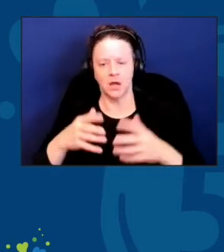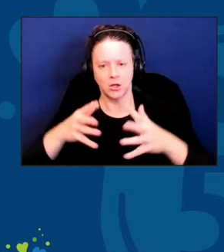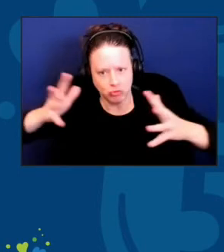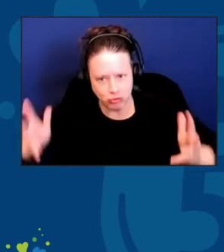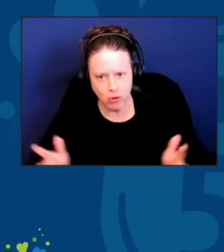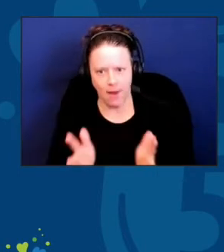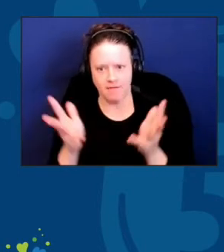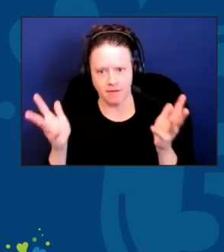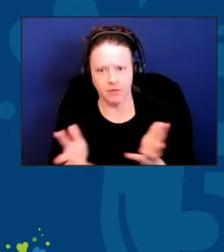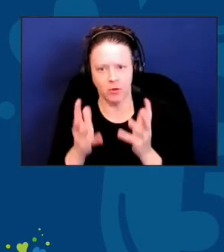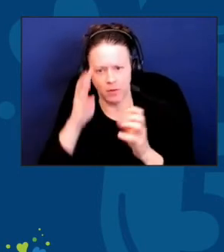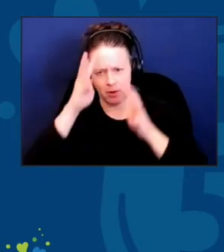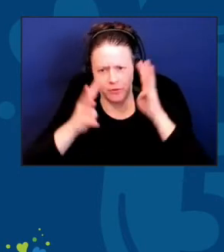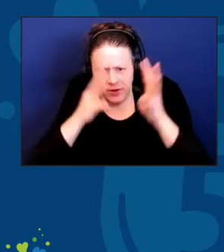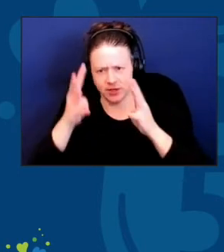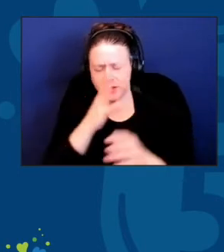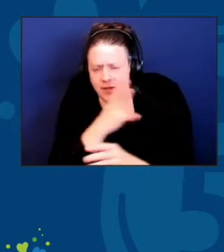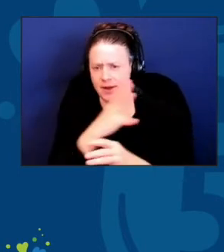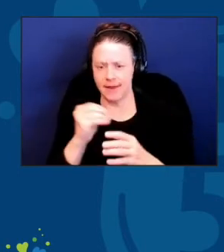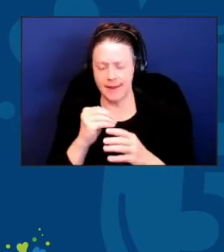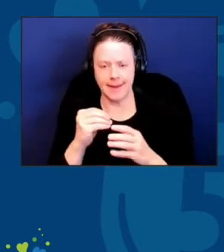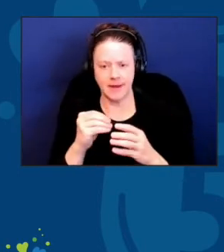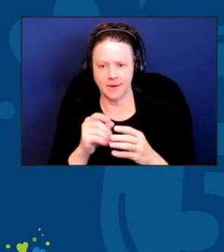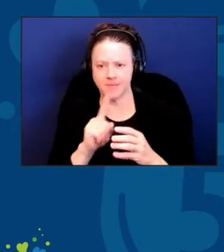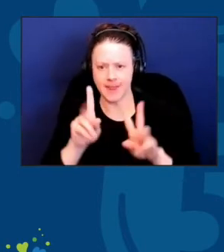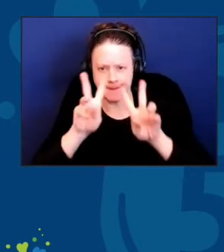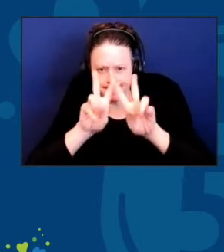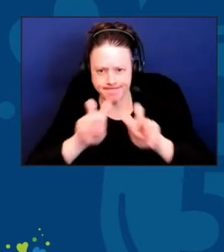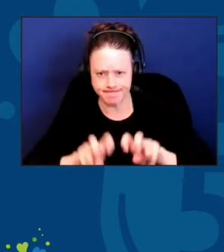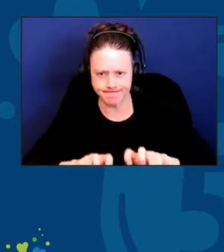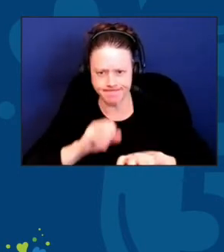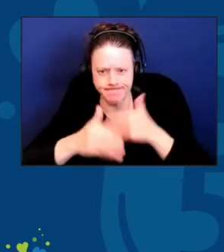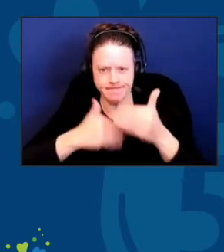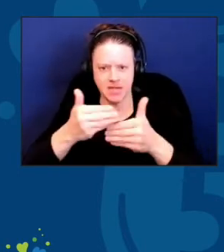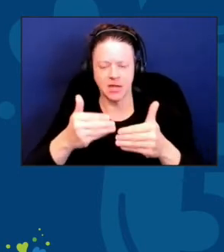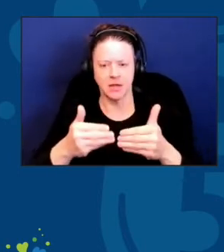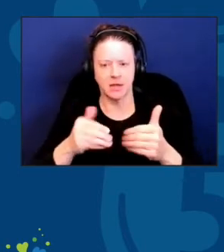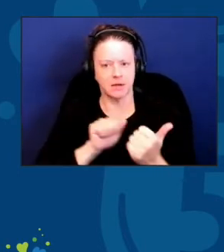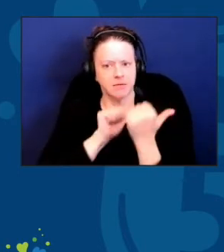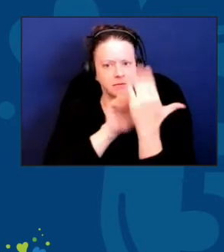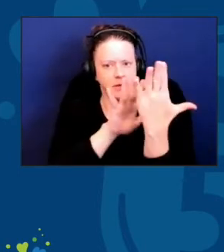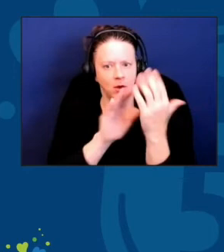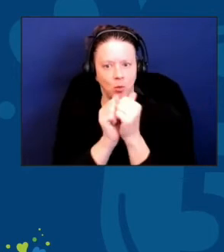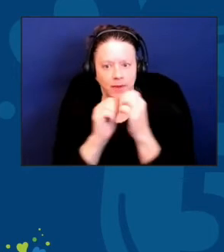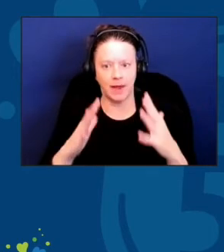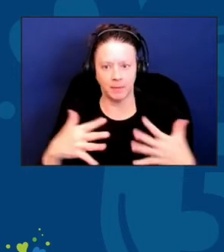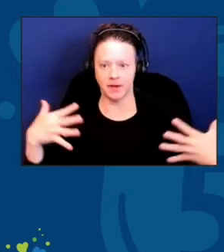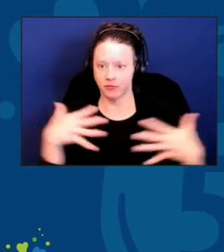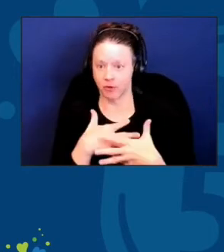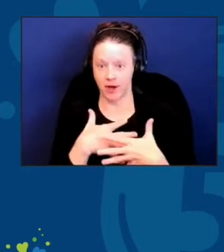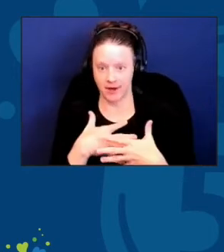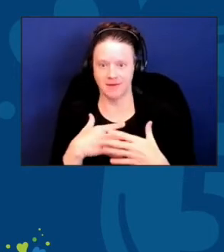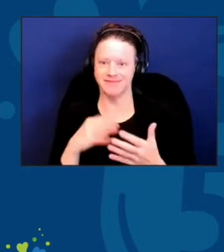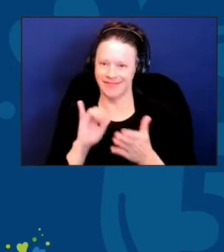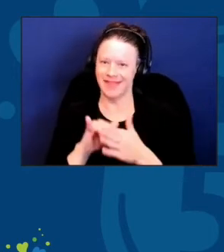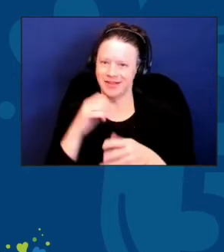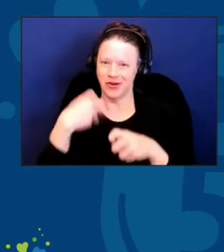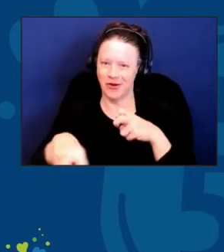and attacking things without being afraid. And that's hard, but take the fear factor,